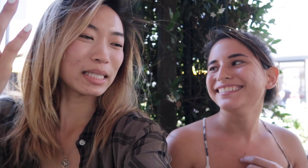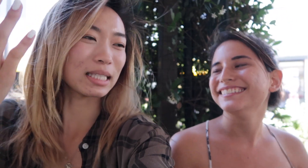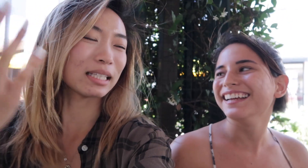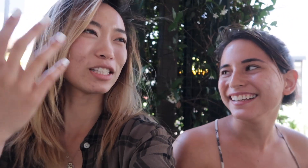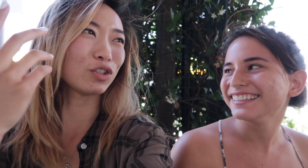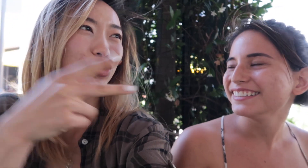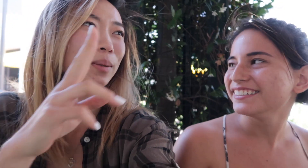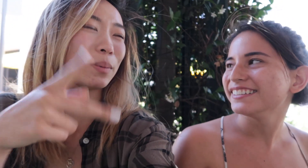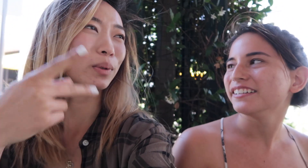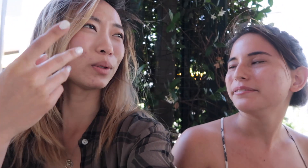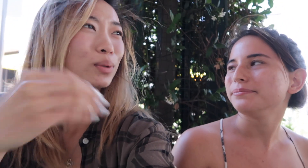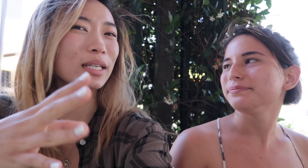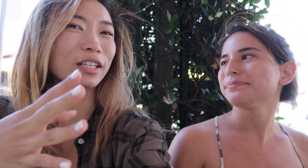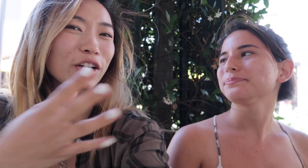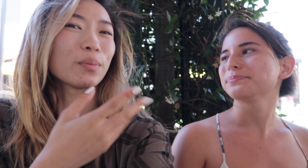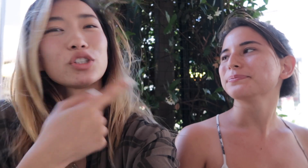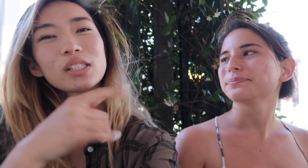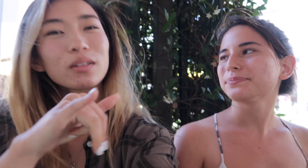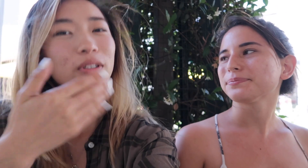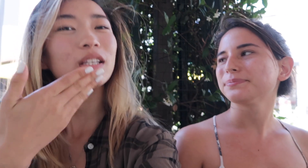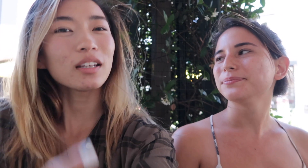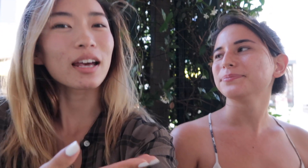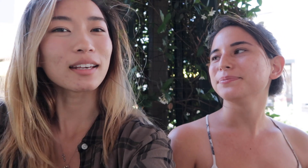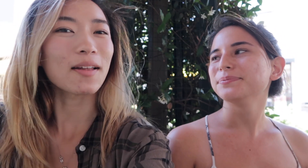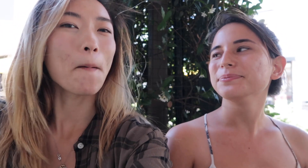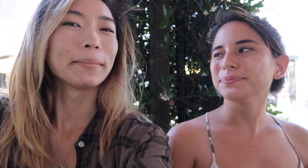Because usually people lose it you know but she's still really good at it